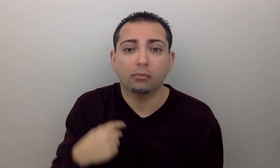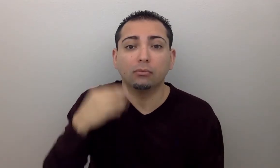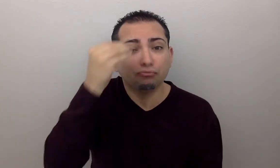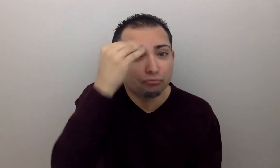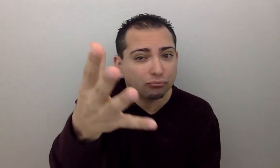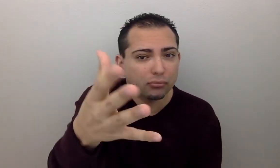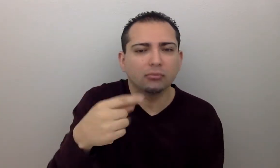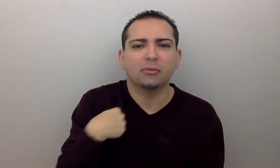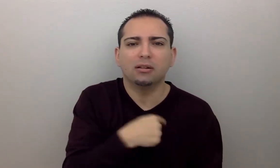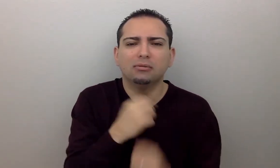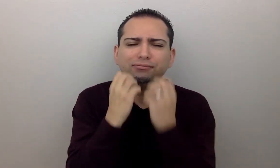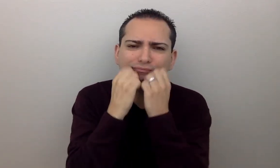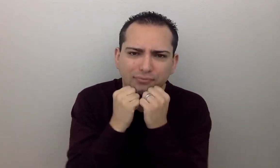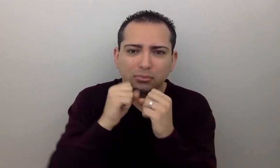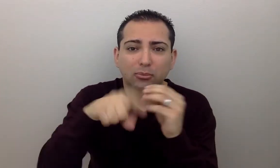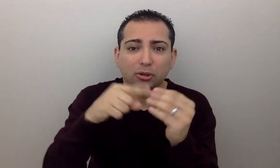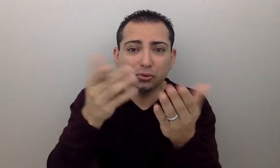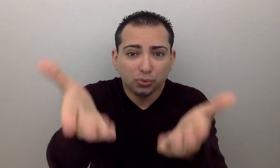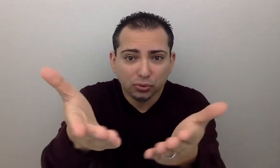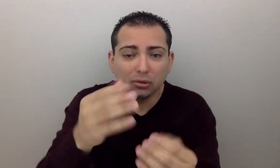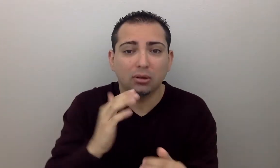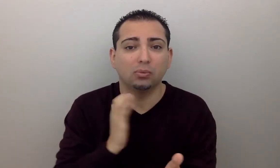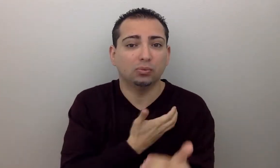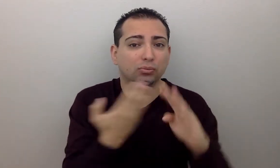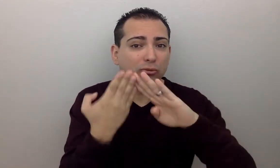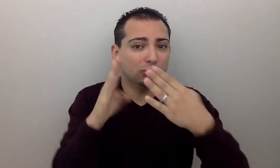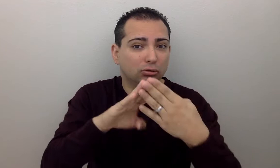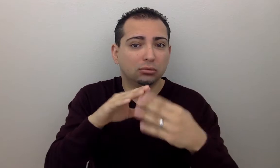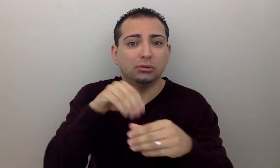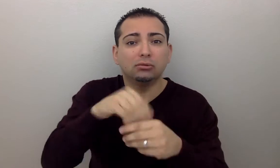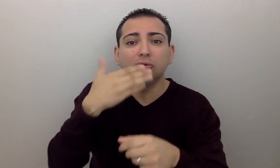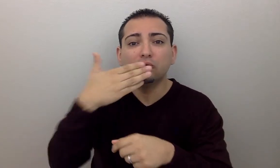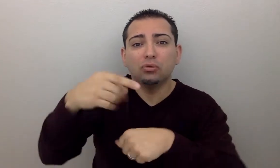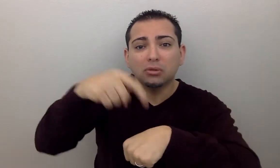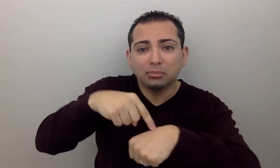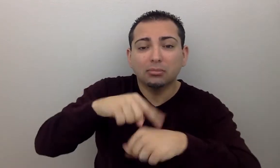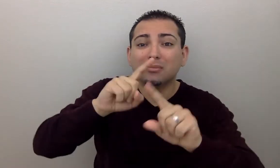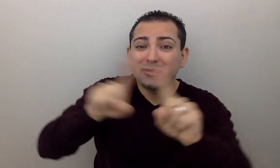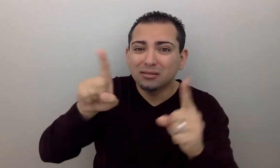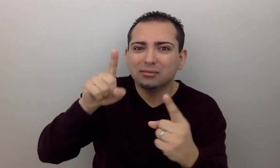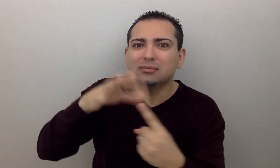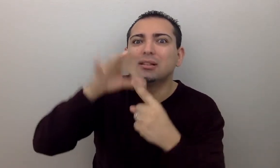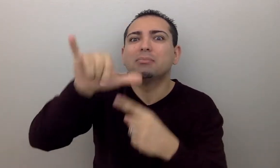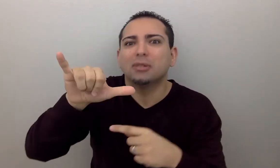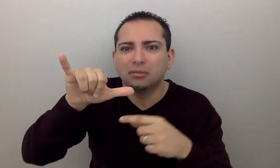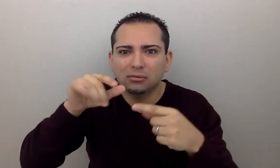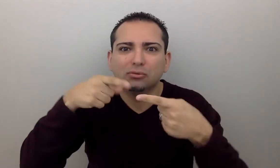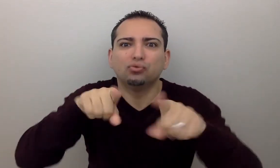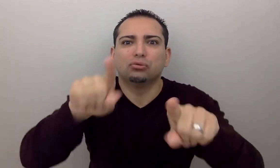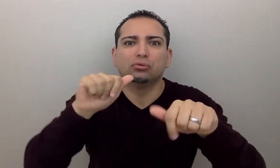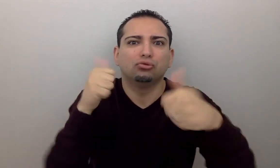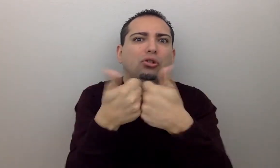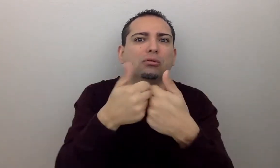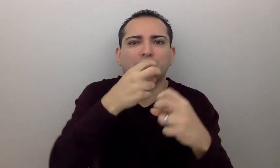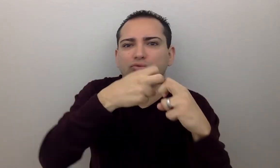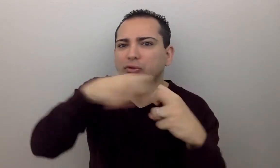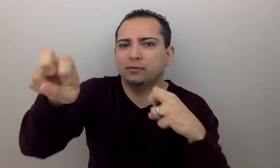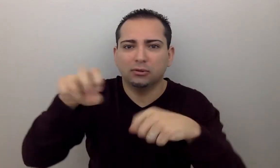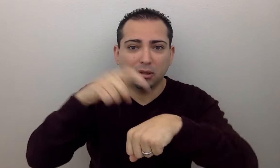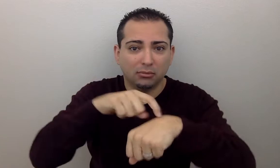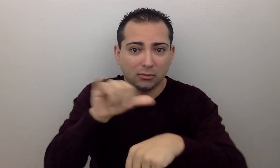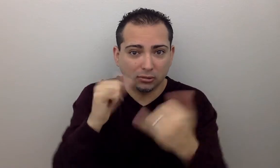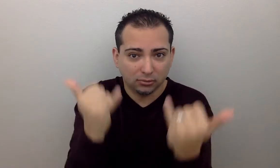we care about you, our community in good times, but especially in a difficult and challenging time like these.